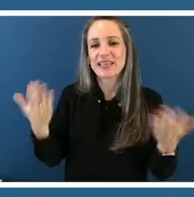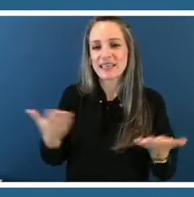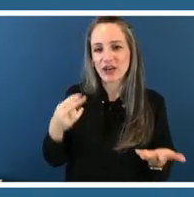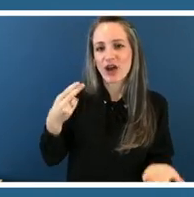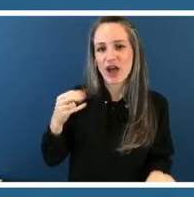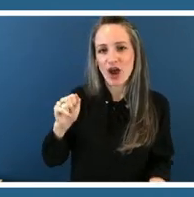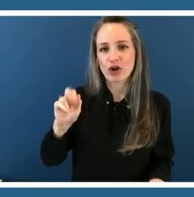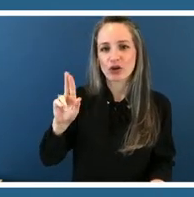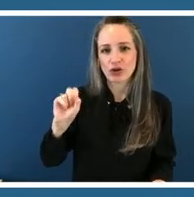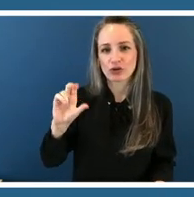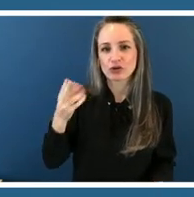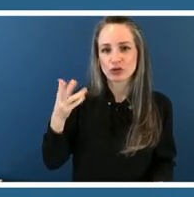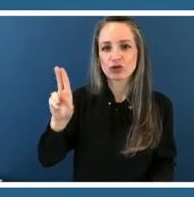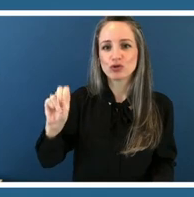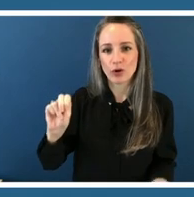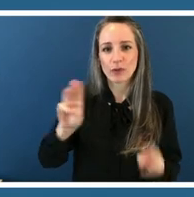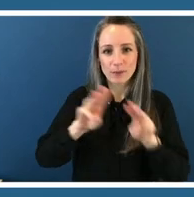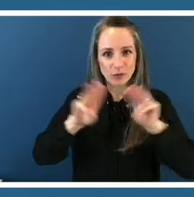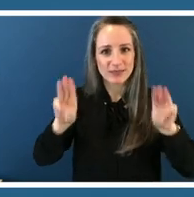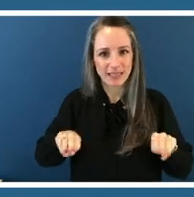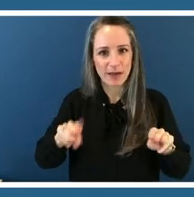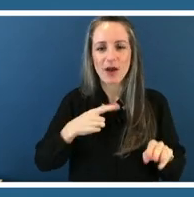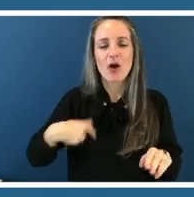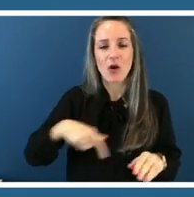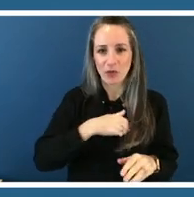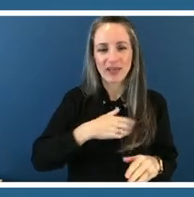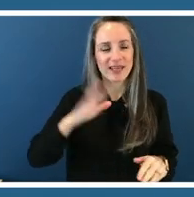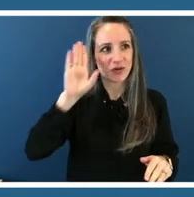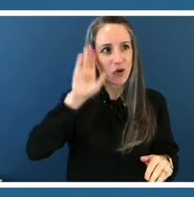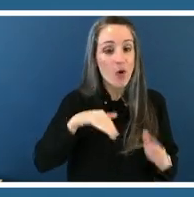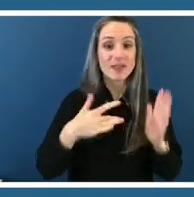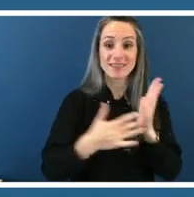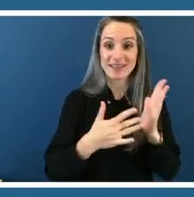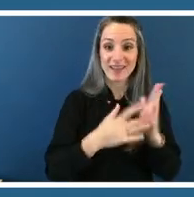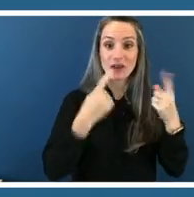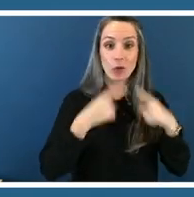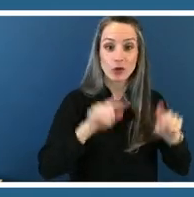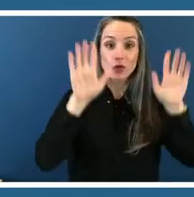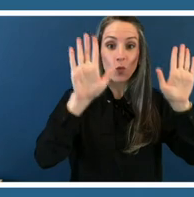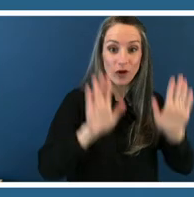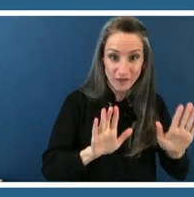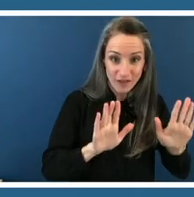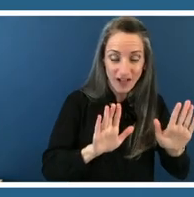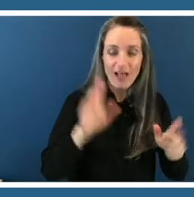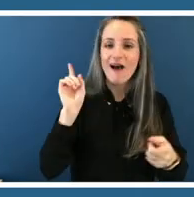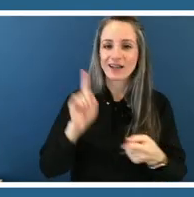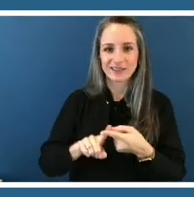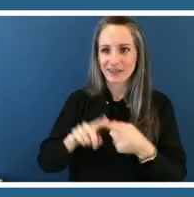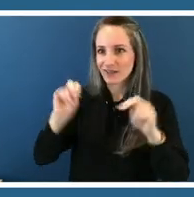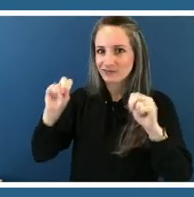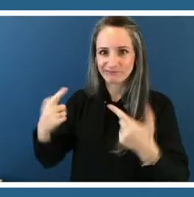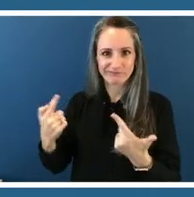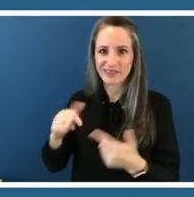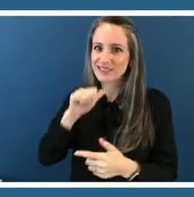doesn't and so we are really testing that this morning but we are um